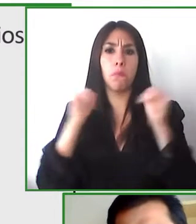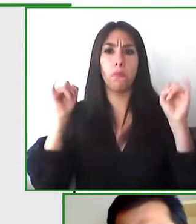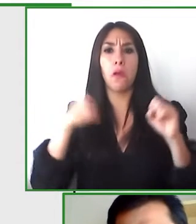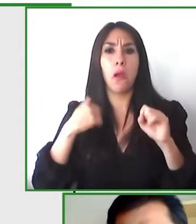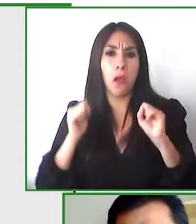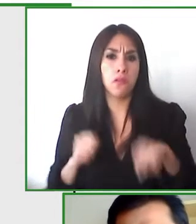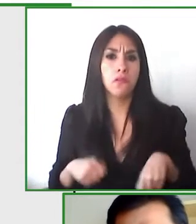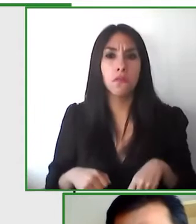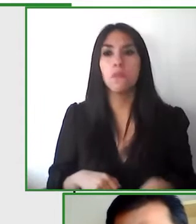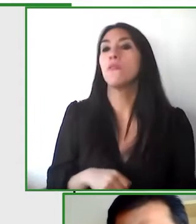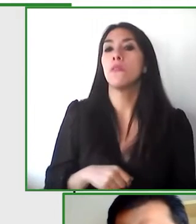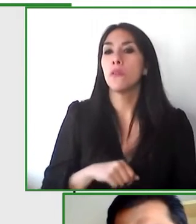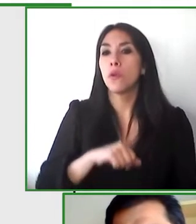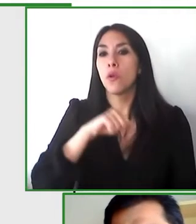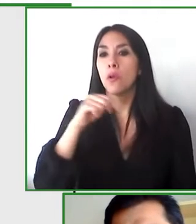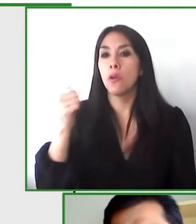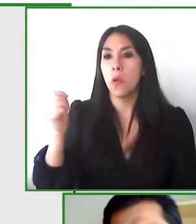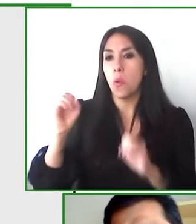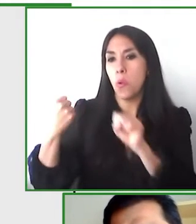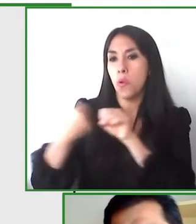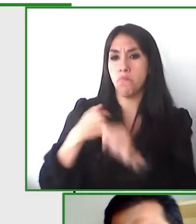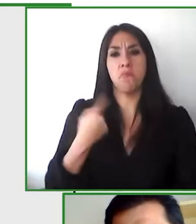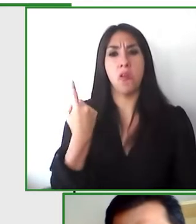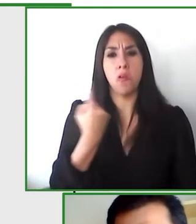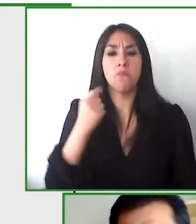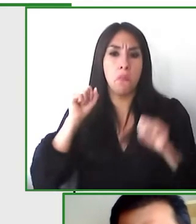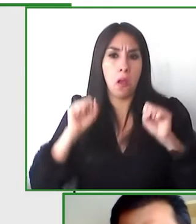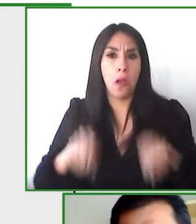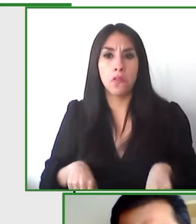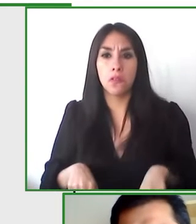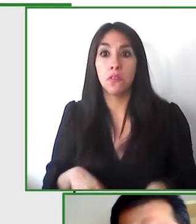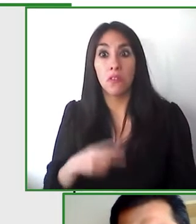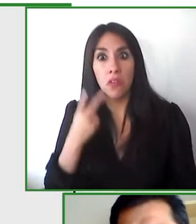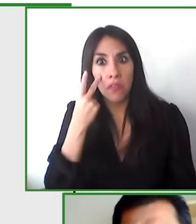to invite you to visit any of these media who